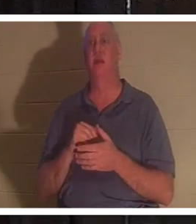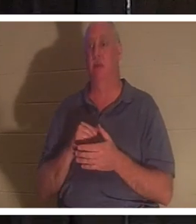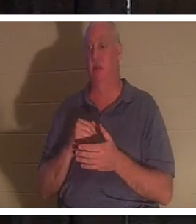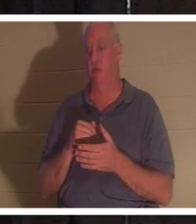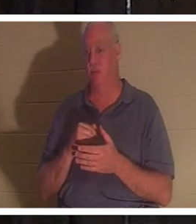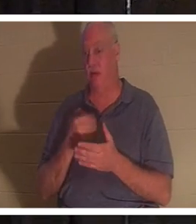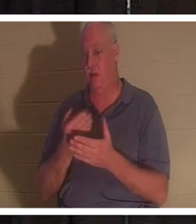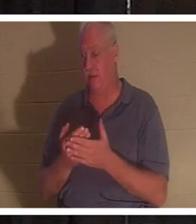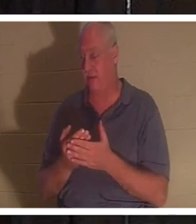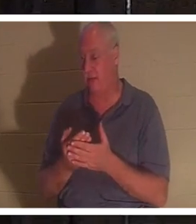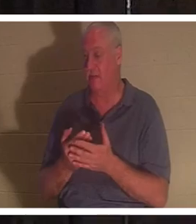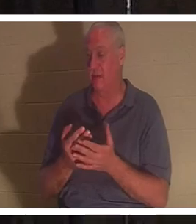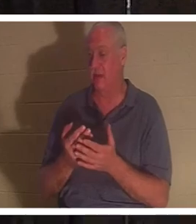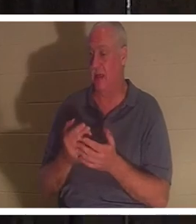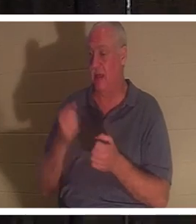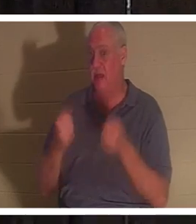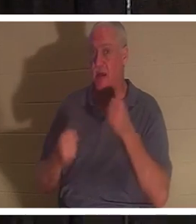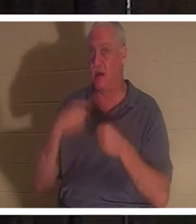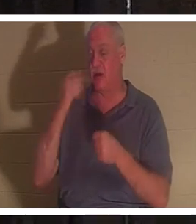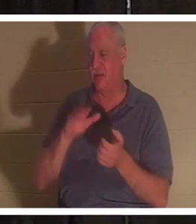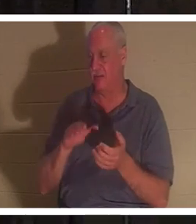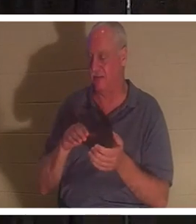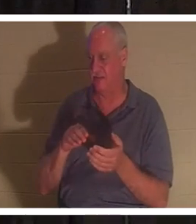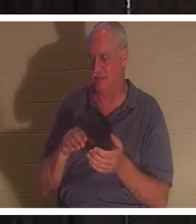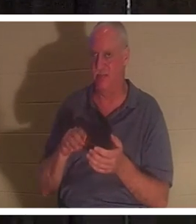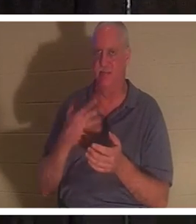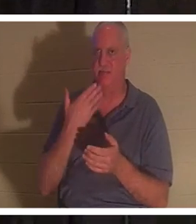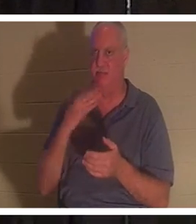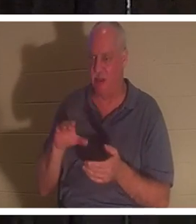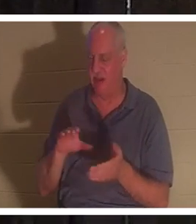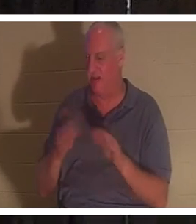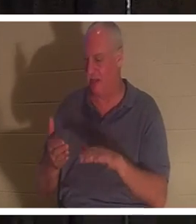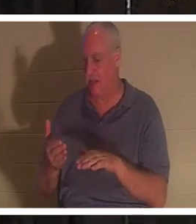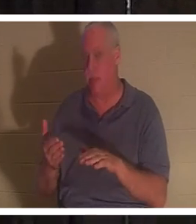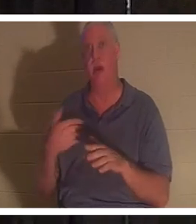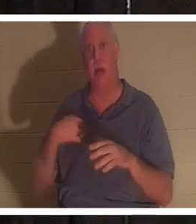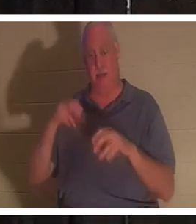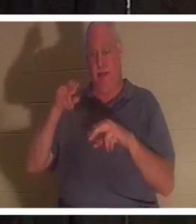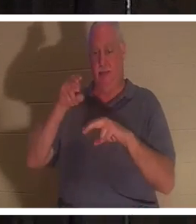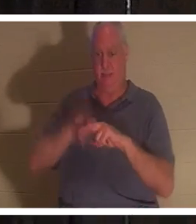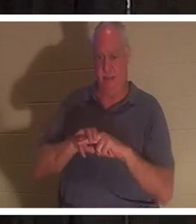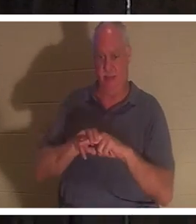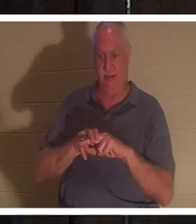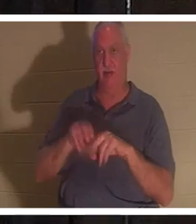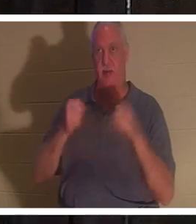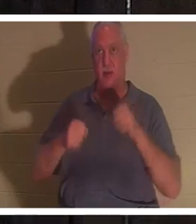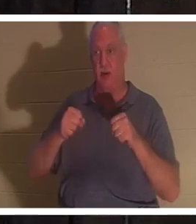dead as a doornail. I get in that car and I turn that key on. I put my feet behind them pedals and